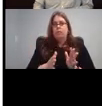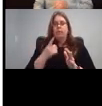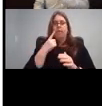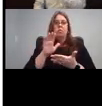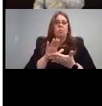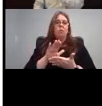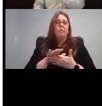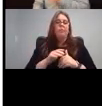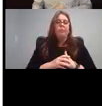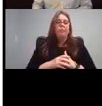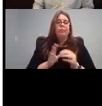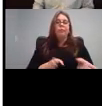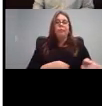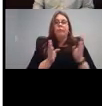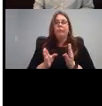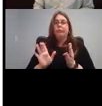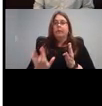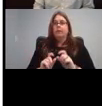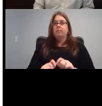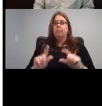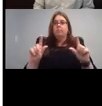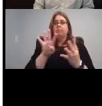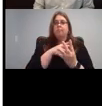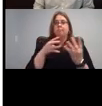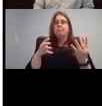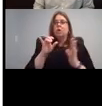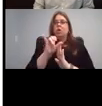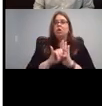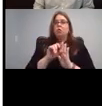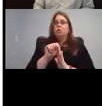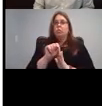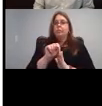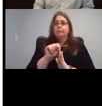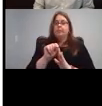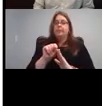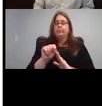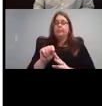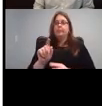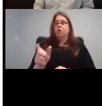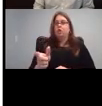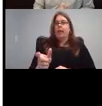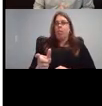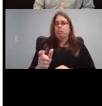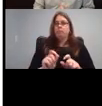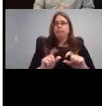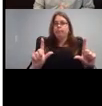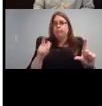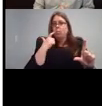They have great videos that you can watch with your kids. I highlighted some of the ones that I've used the most often,